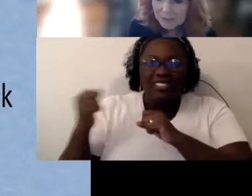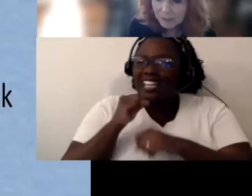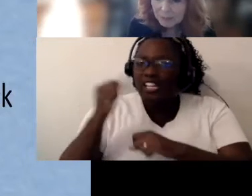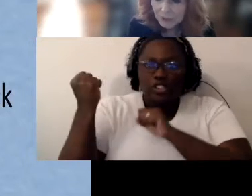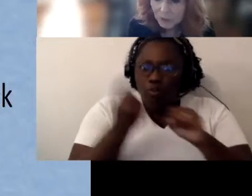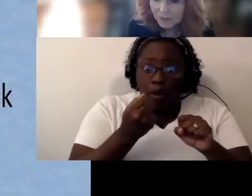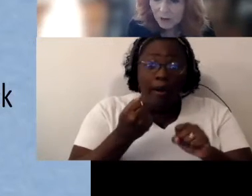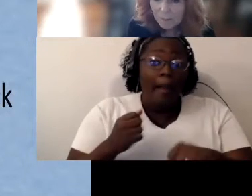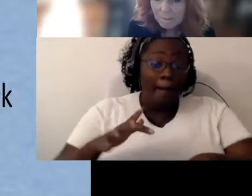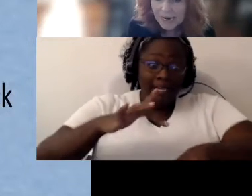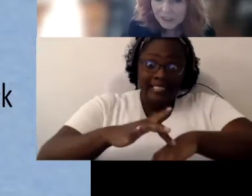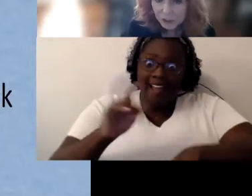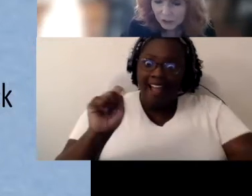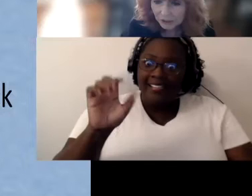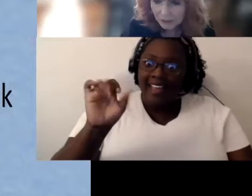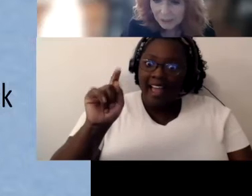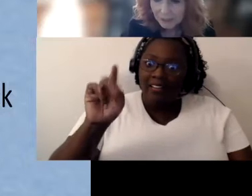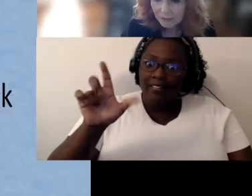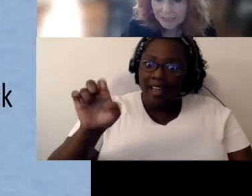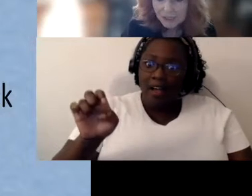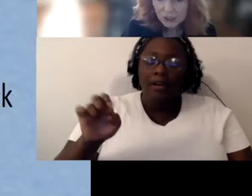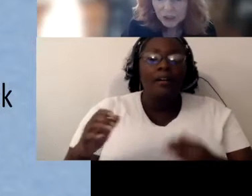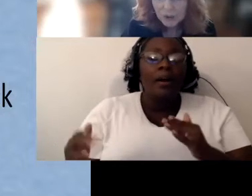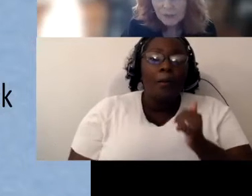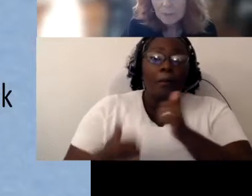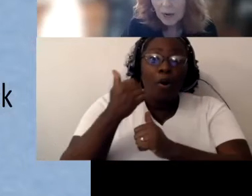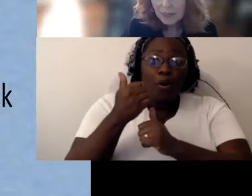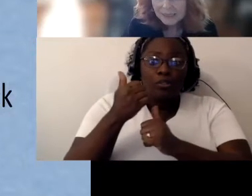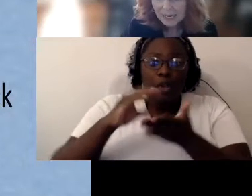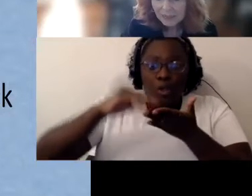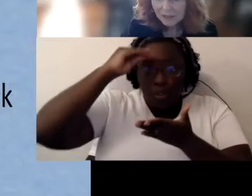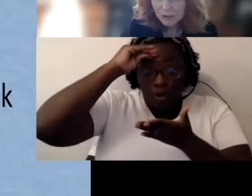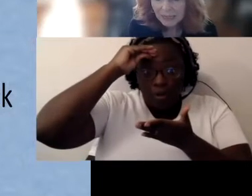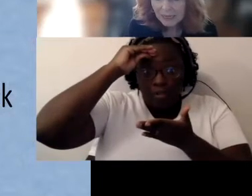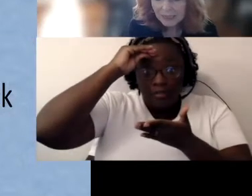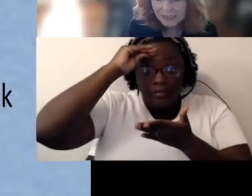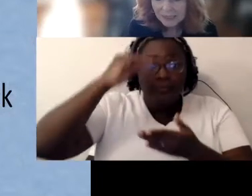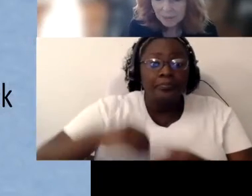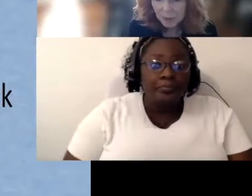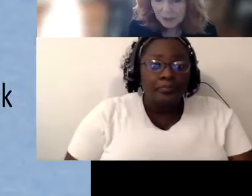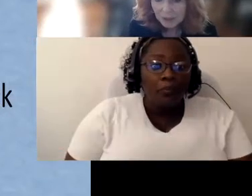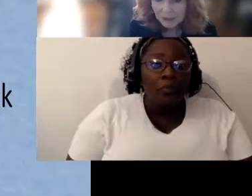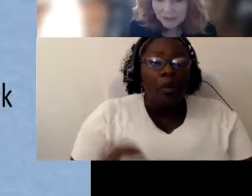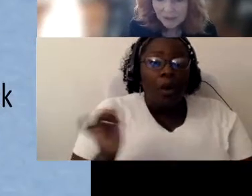up as a major thing to do and the bodily tactile modality is important